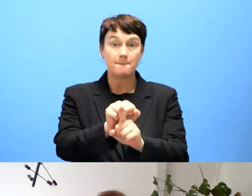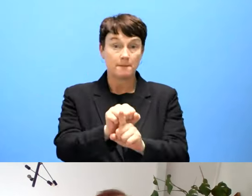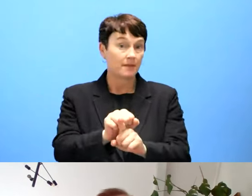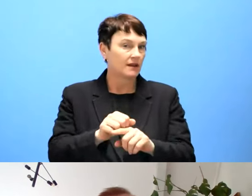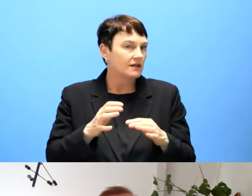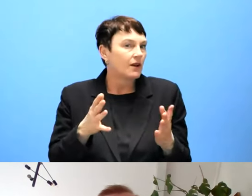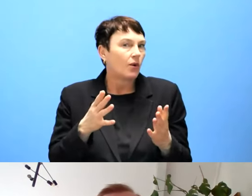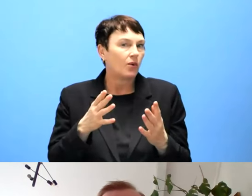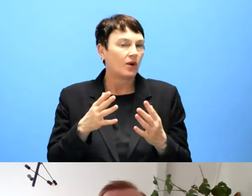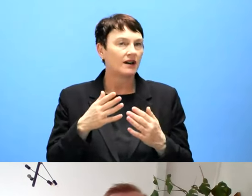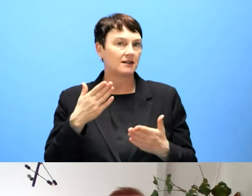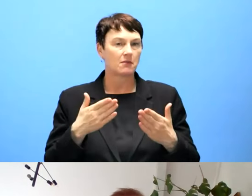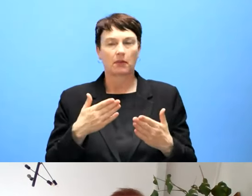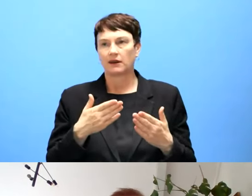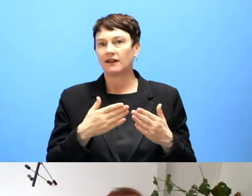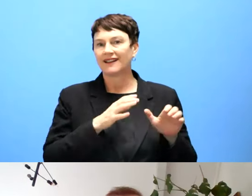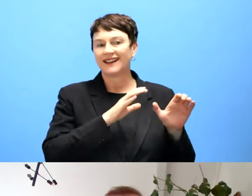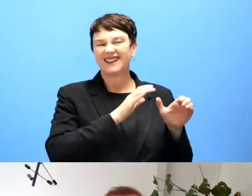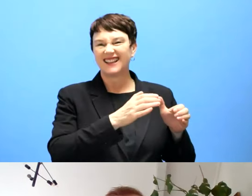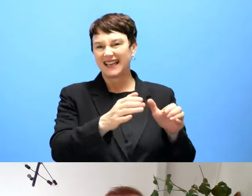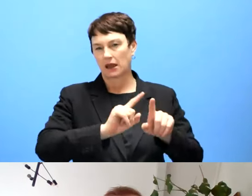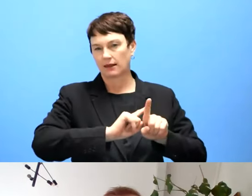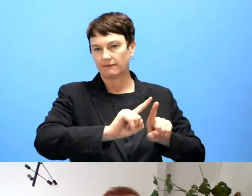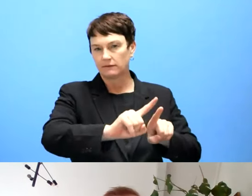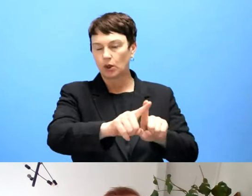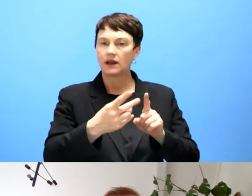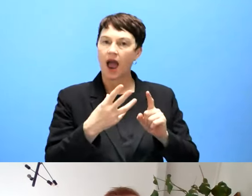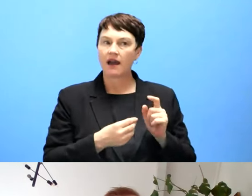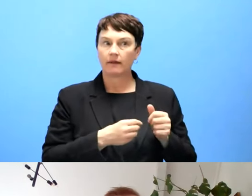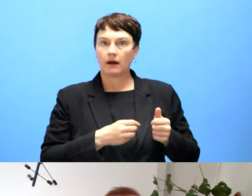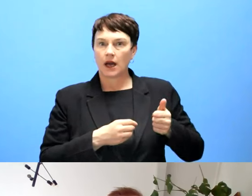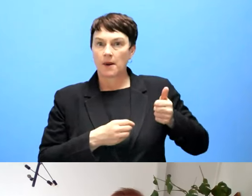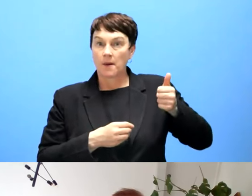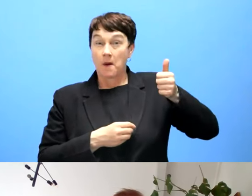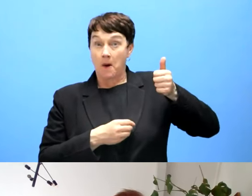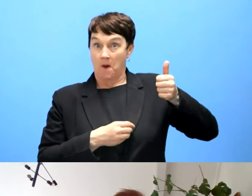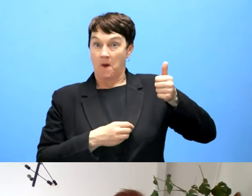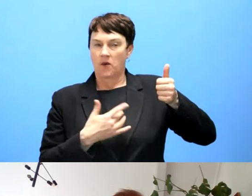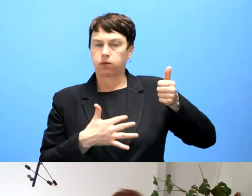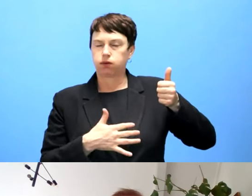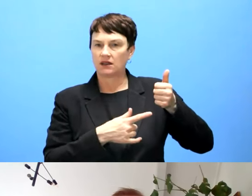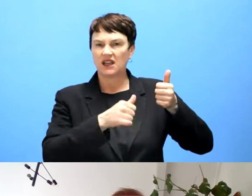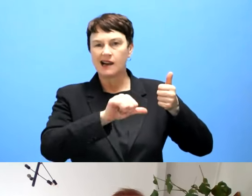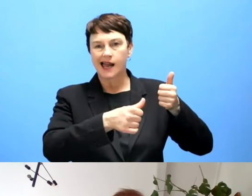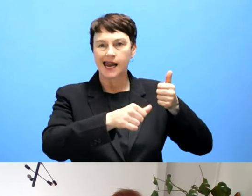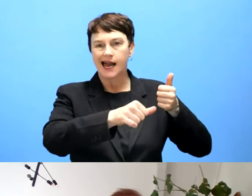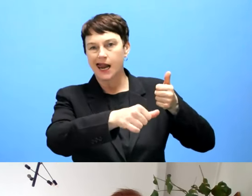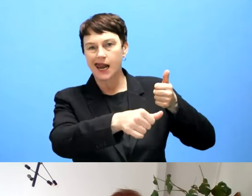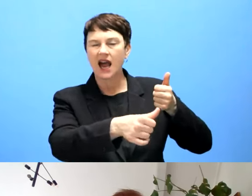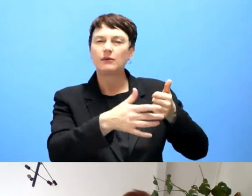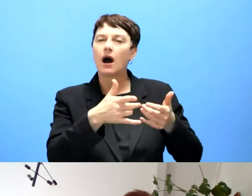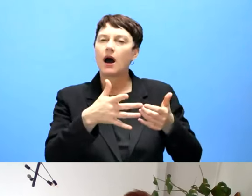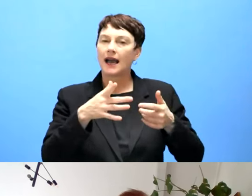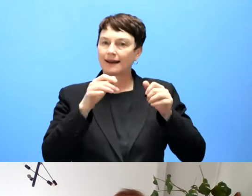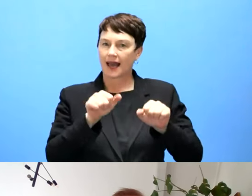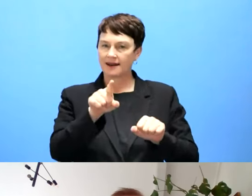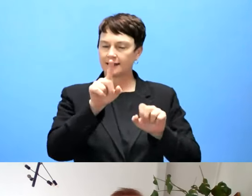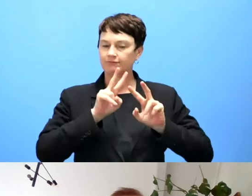maturity, I guess, their accessible maturity. So that would be, like, a way to, do shaming,